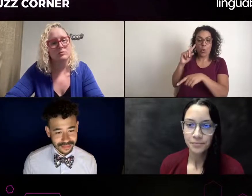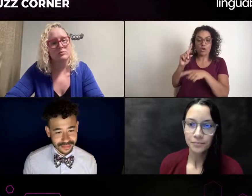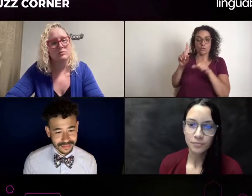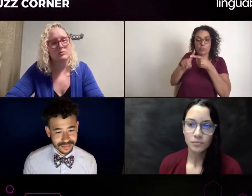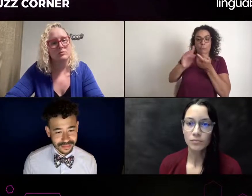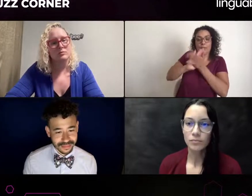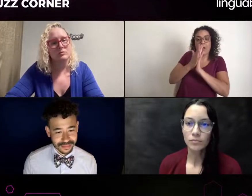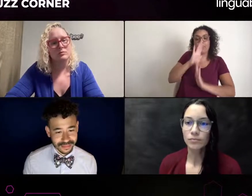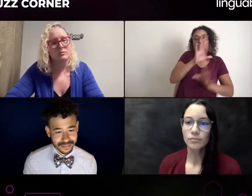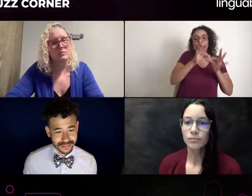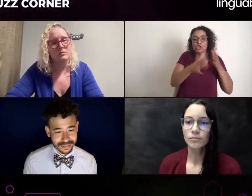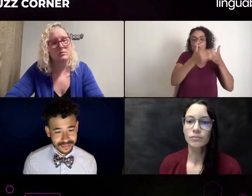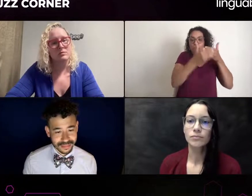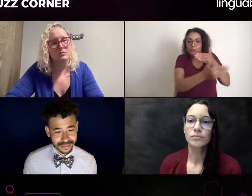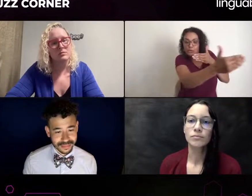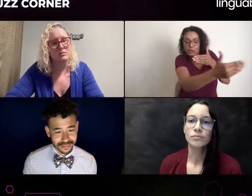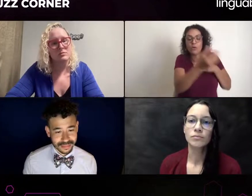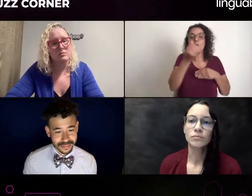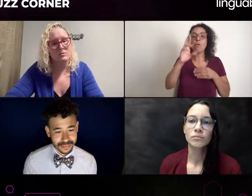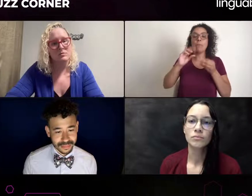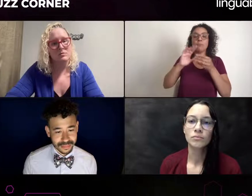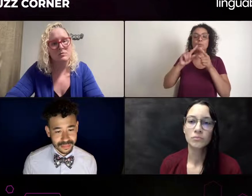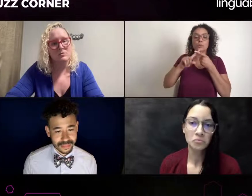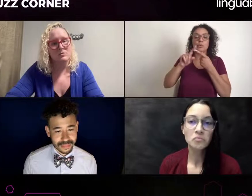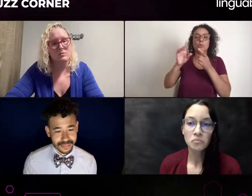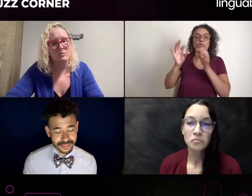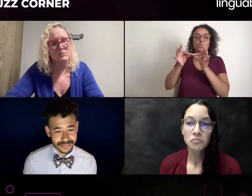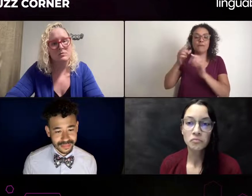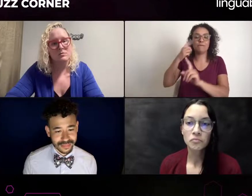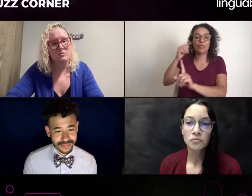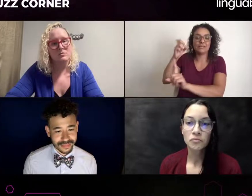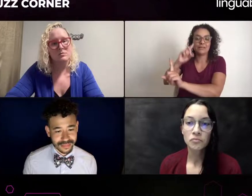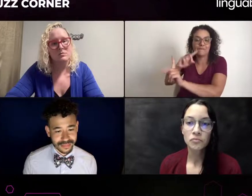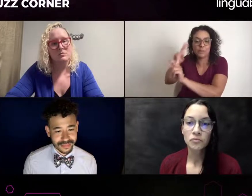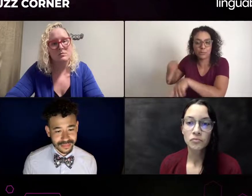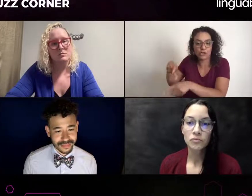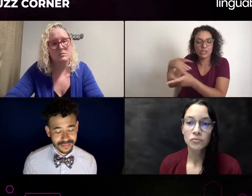well, three, two or three. I would say the most important is ethics